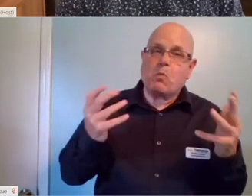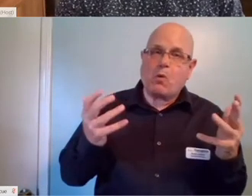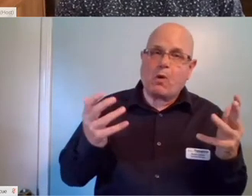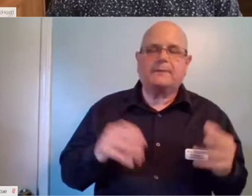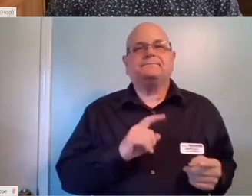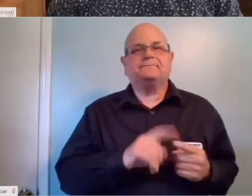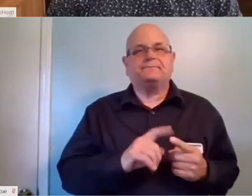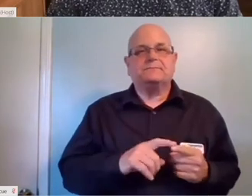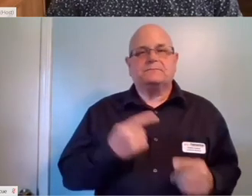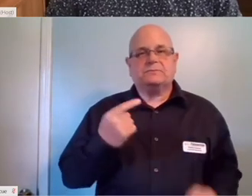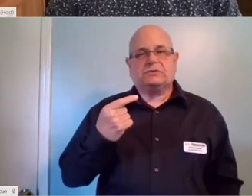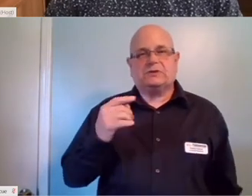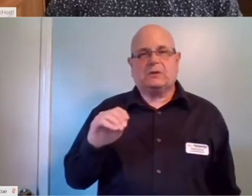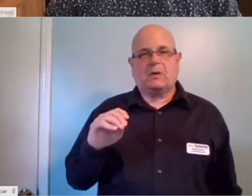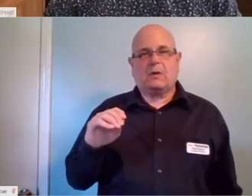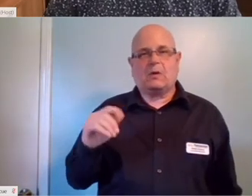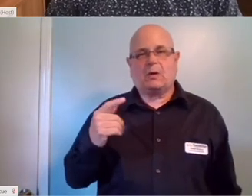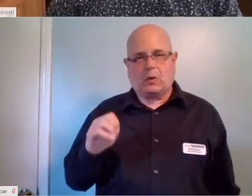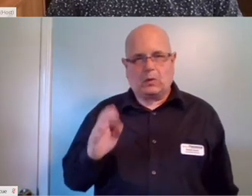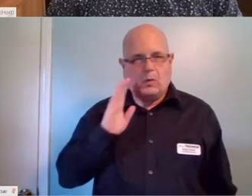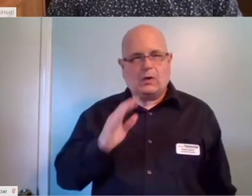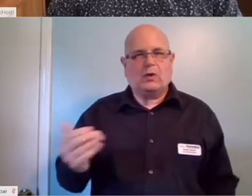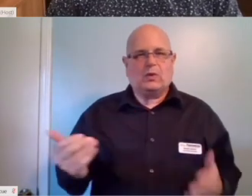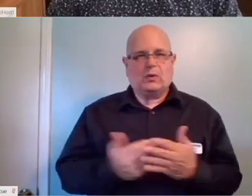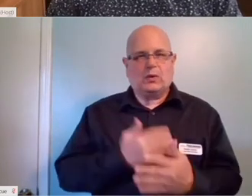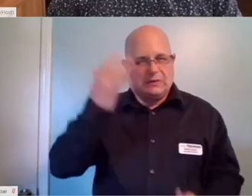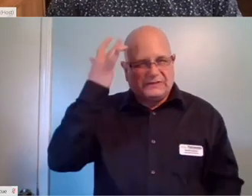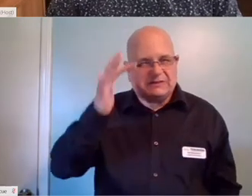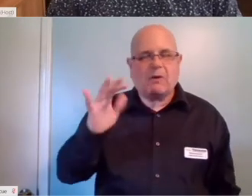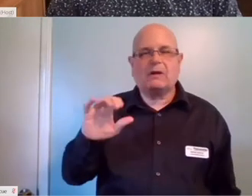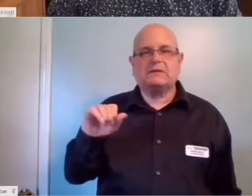that Google is going to be releasing a new smart speaker very soon.